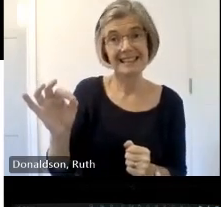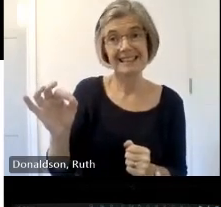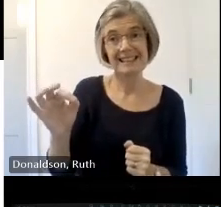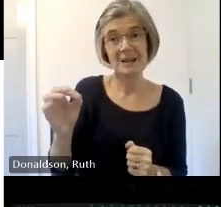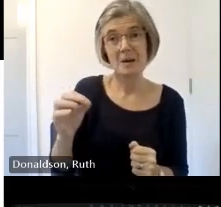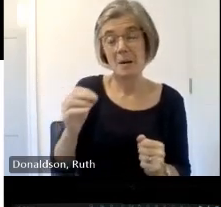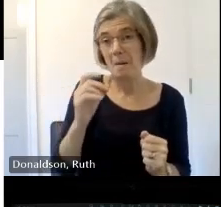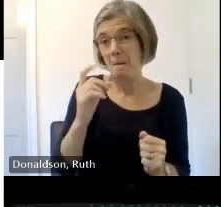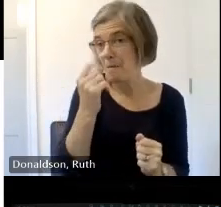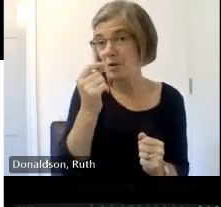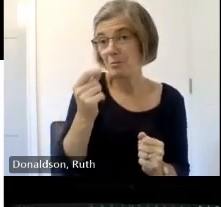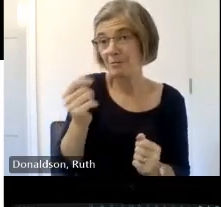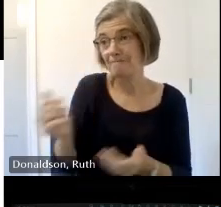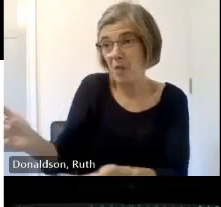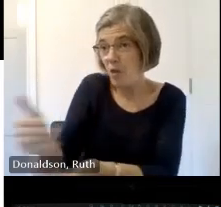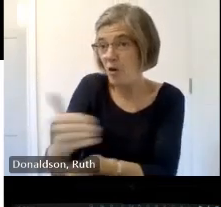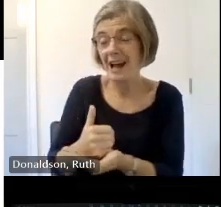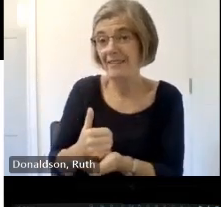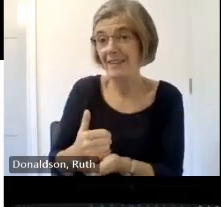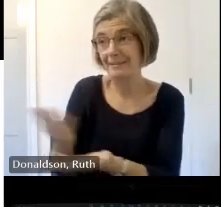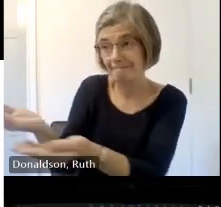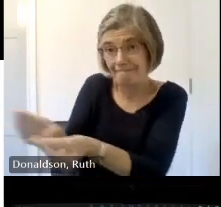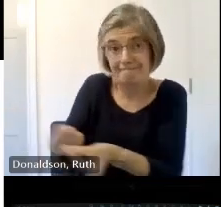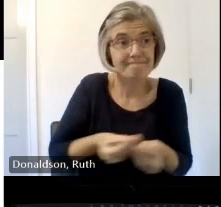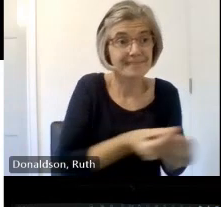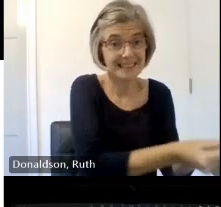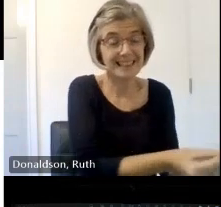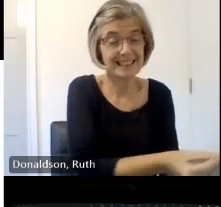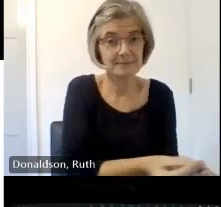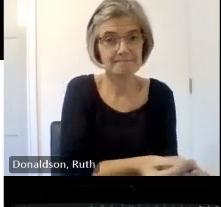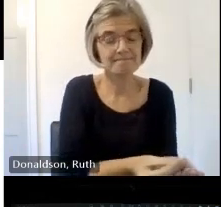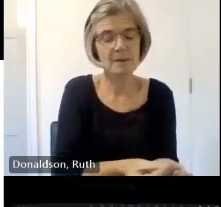they don't know that they have the contact because they there's been such a retraction over the last